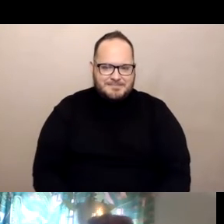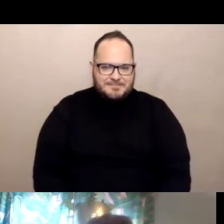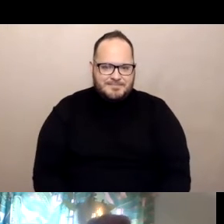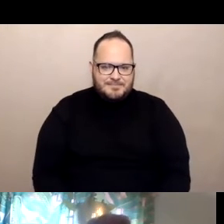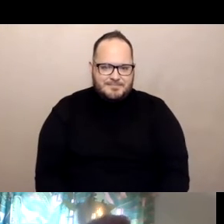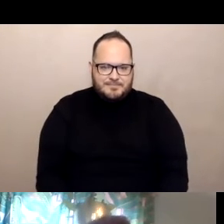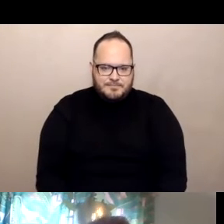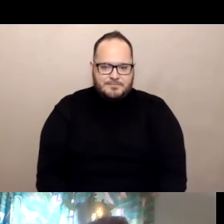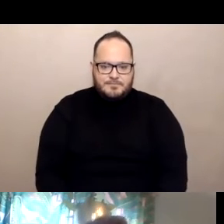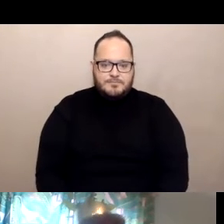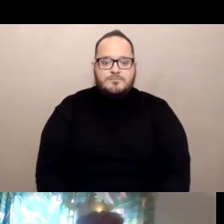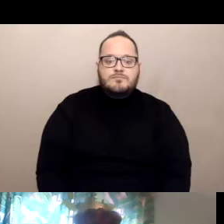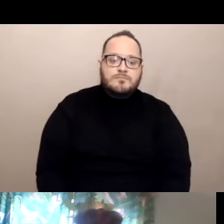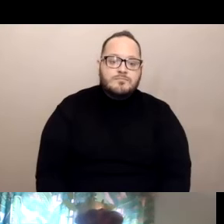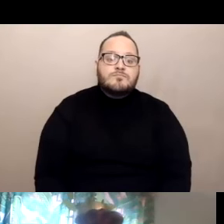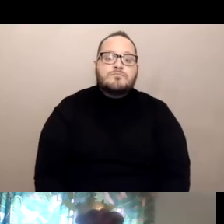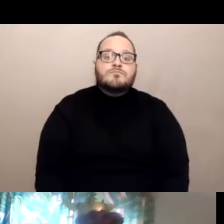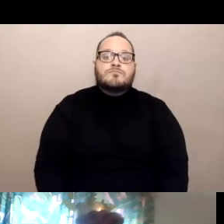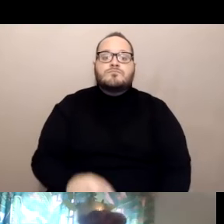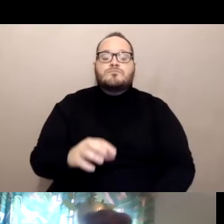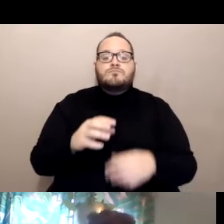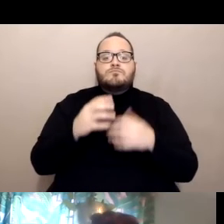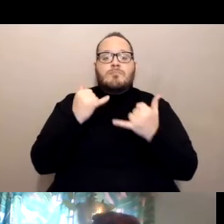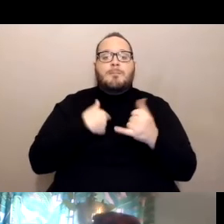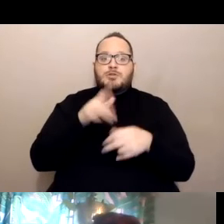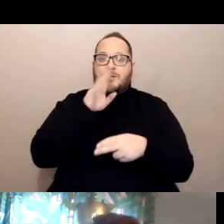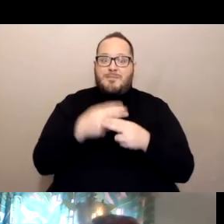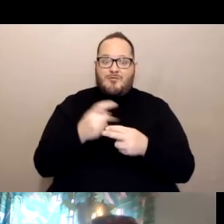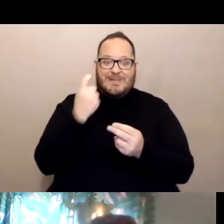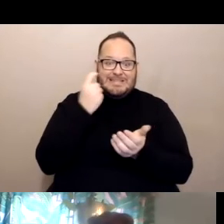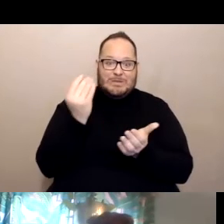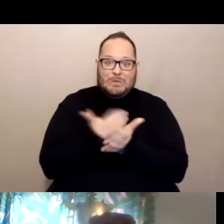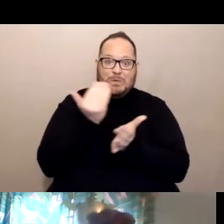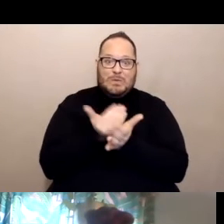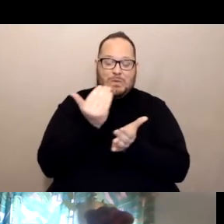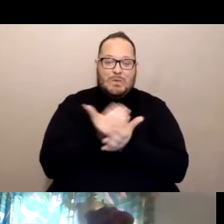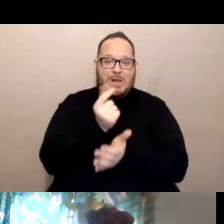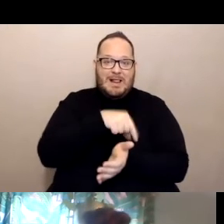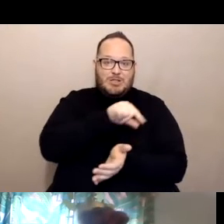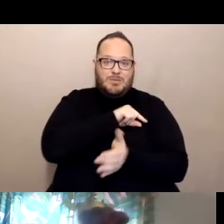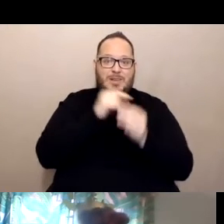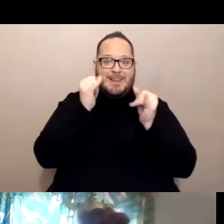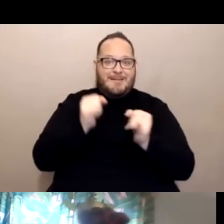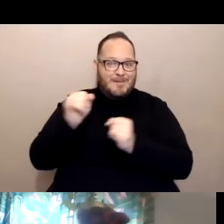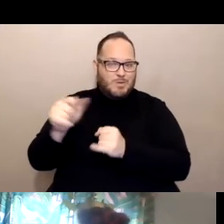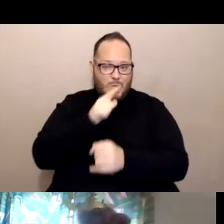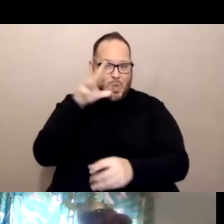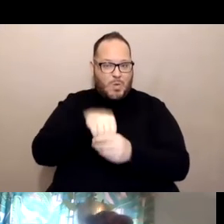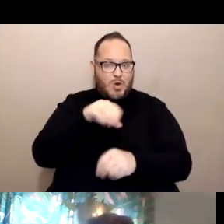When we speak of the newly eligible individuals that are included on this list as of March the 15th,